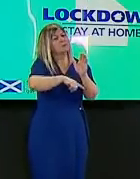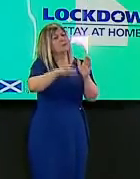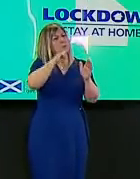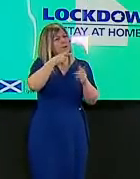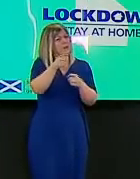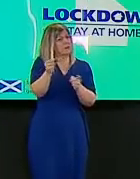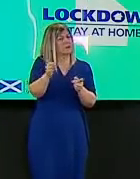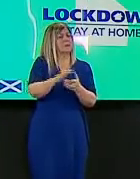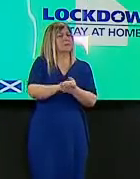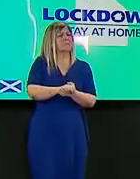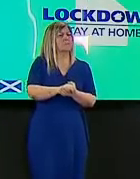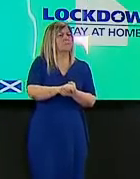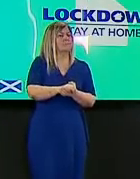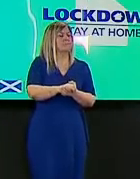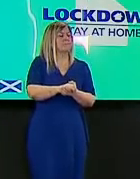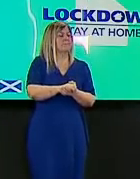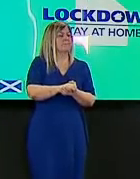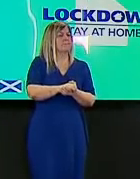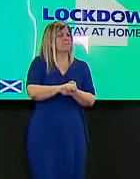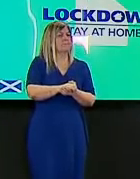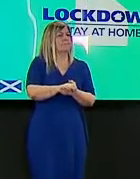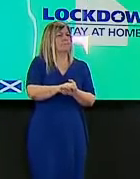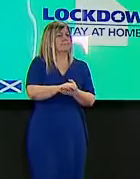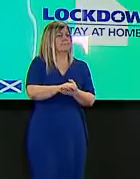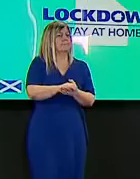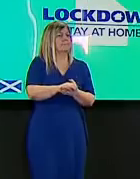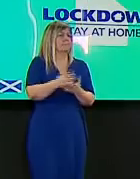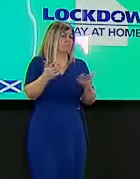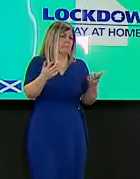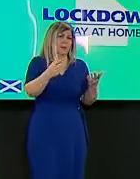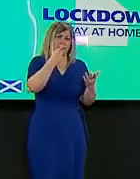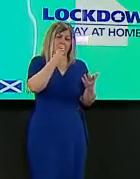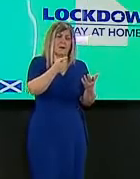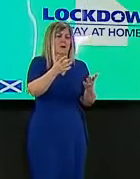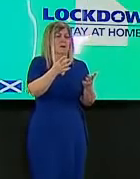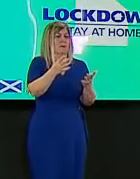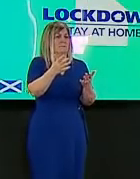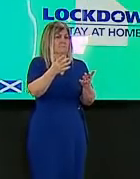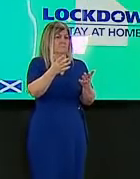of reassure um relatives of those in care homes who are still worried despite the discussions